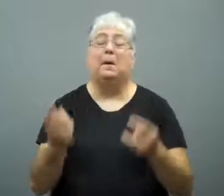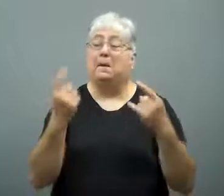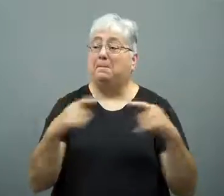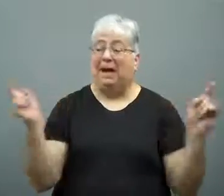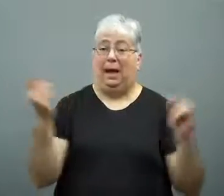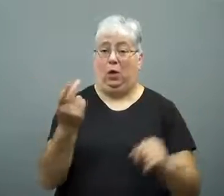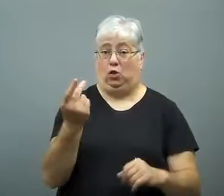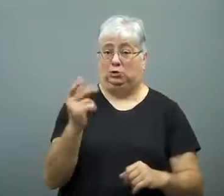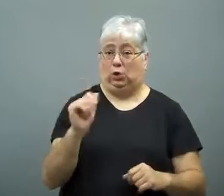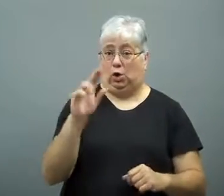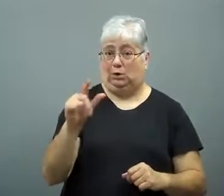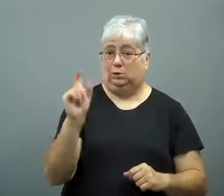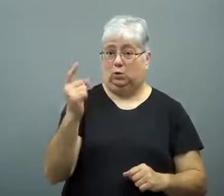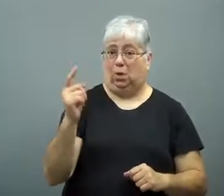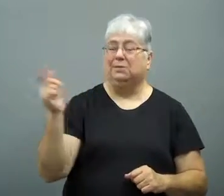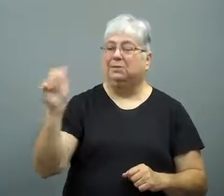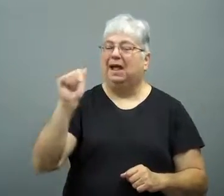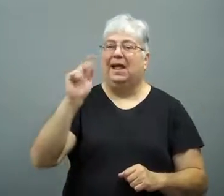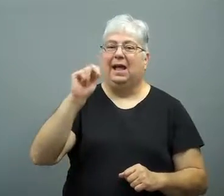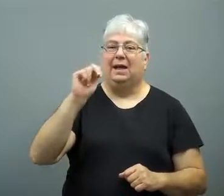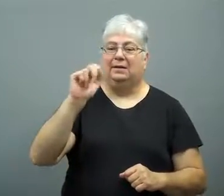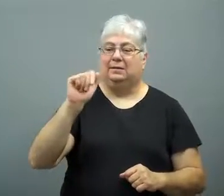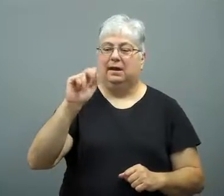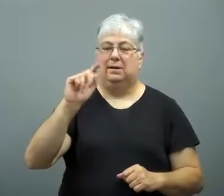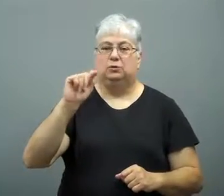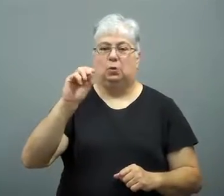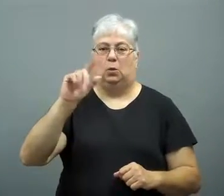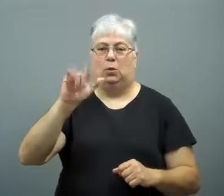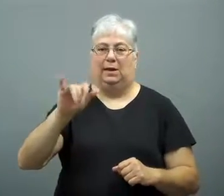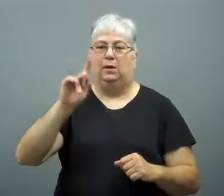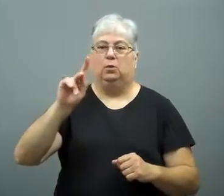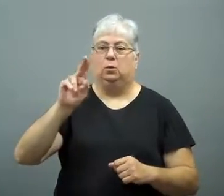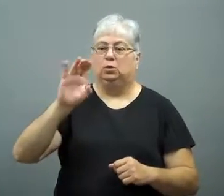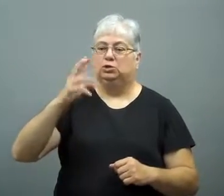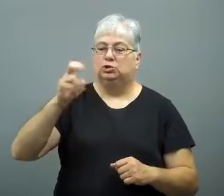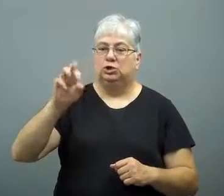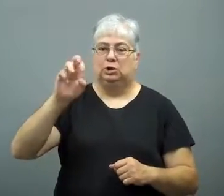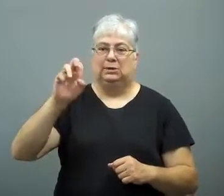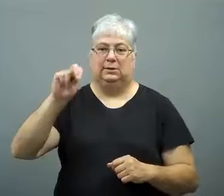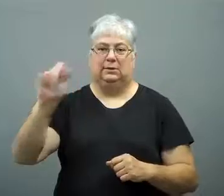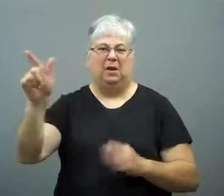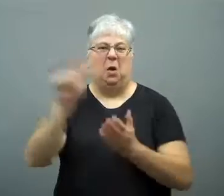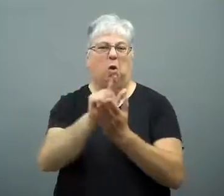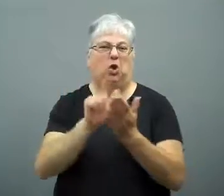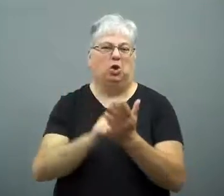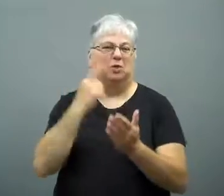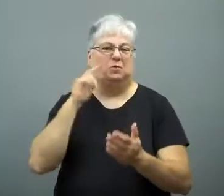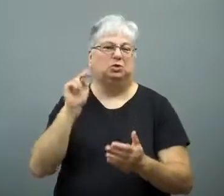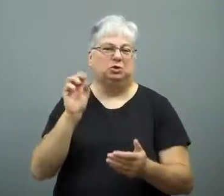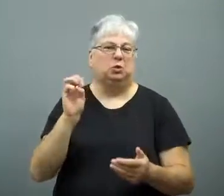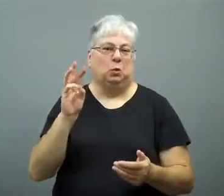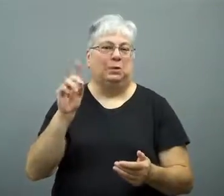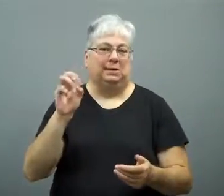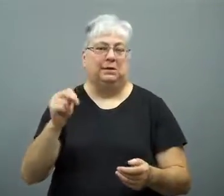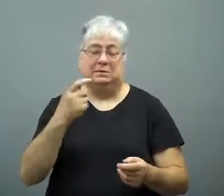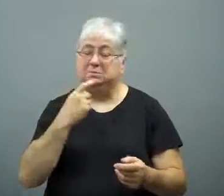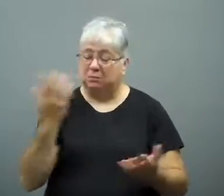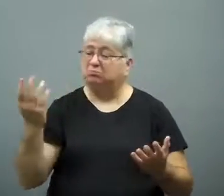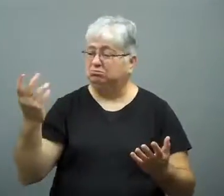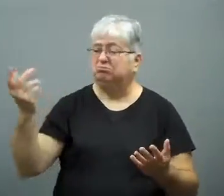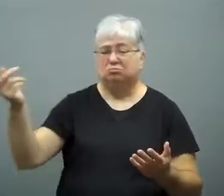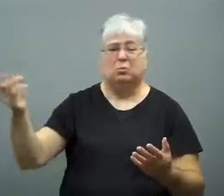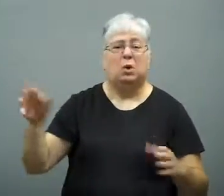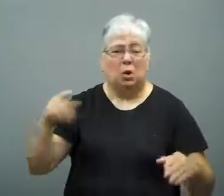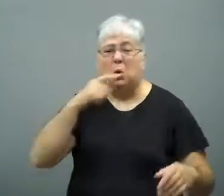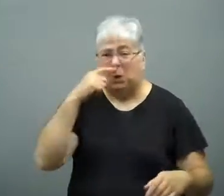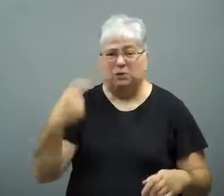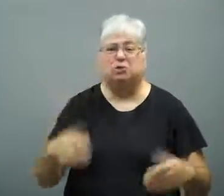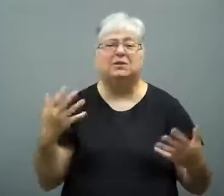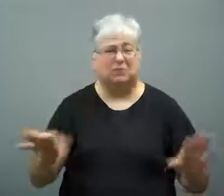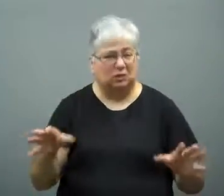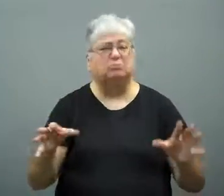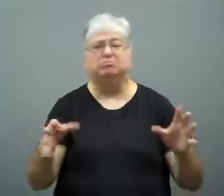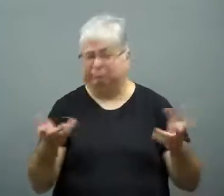On Thursday, August 1, Anatoly Kucherena, Snowden's attorney,